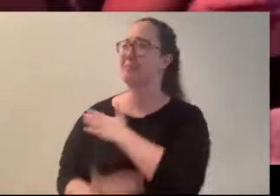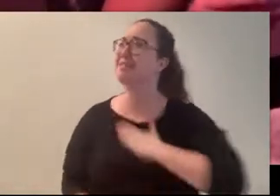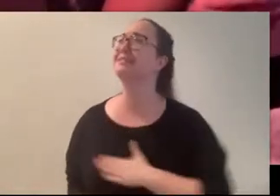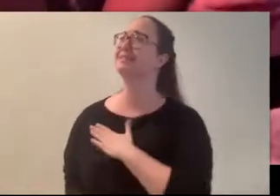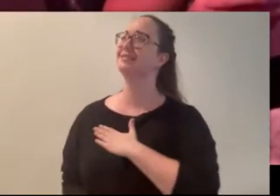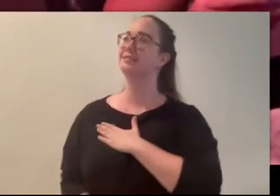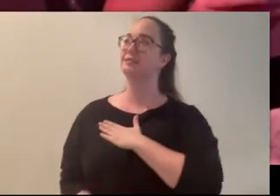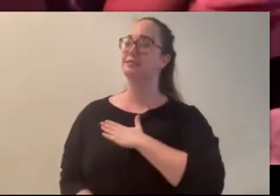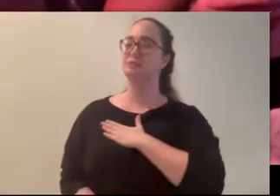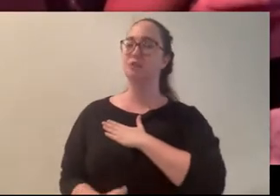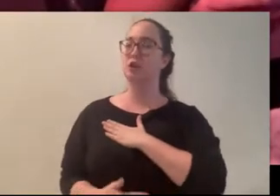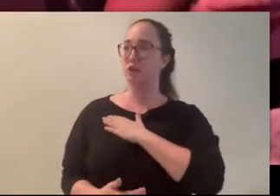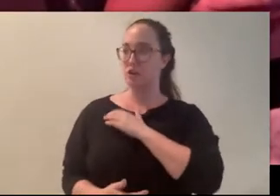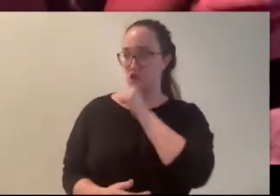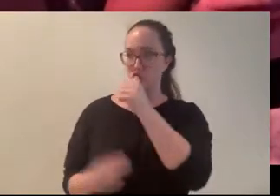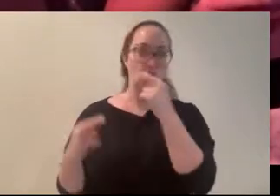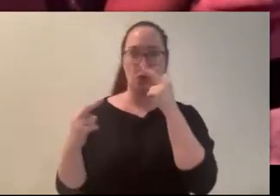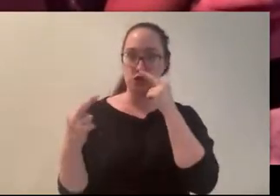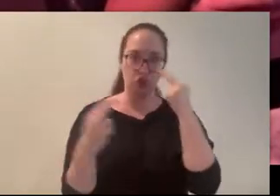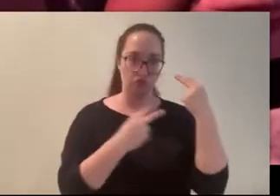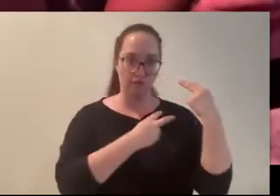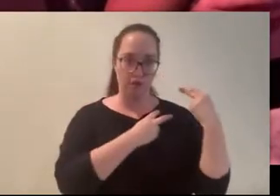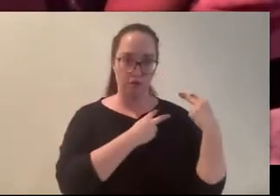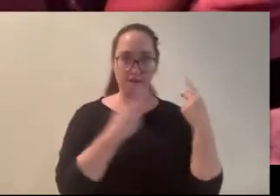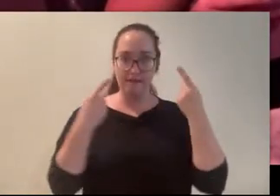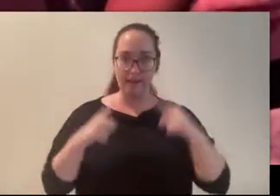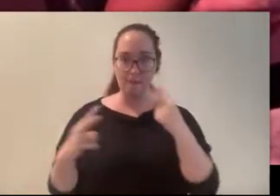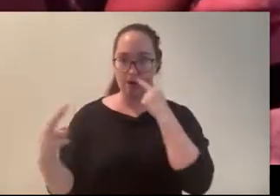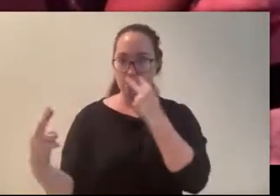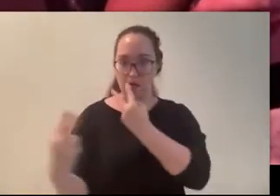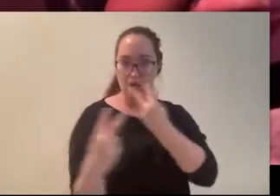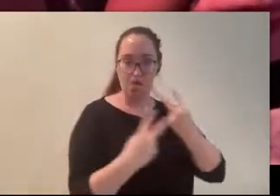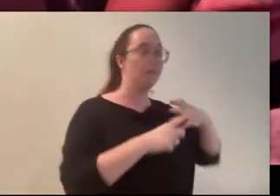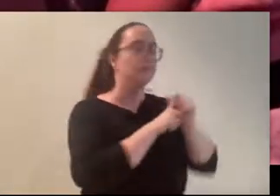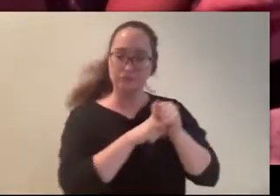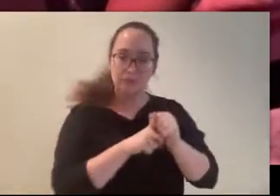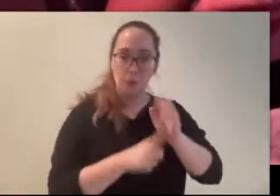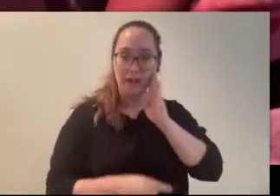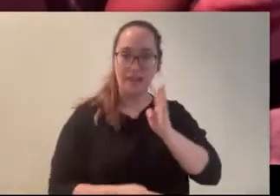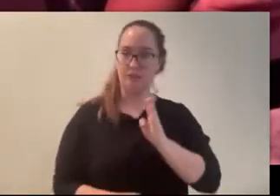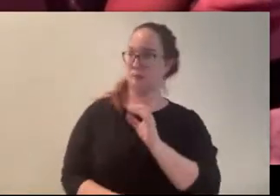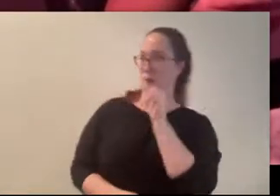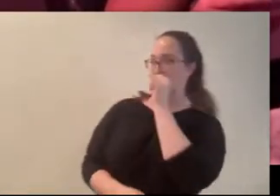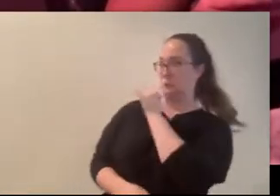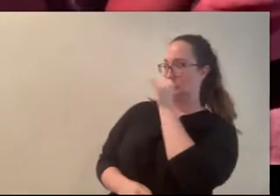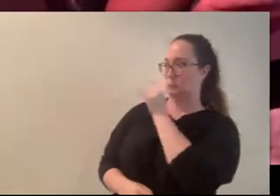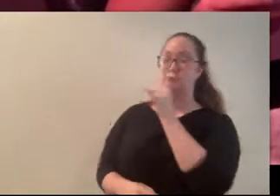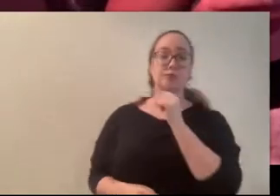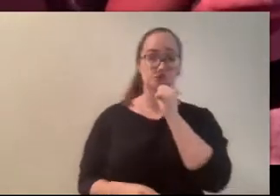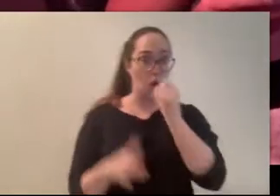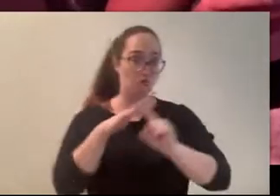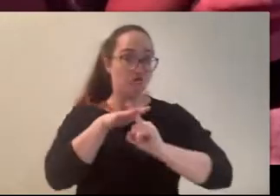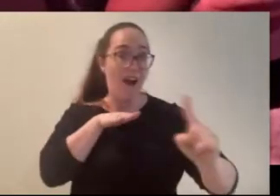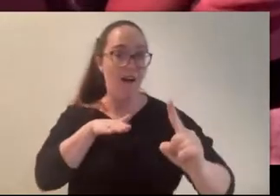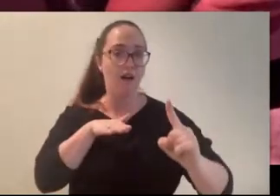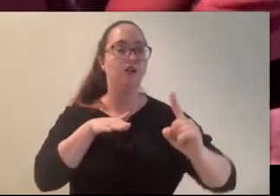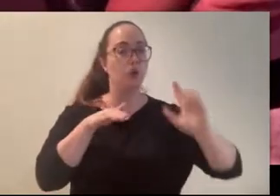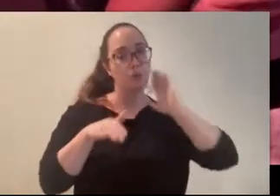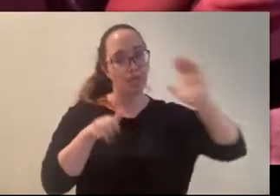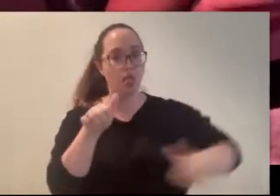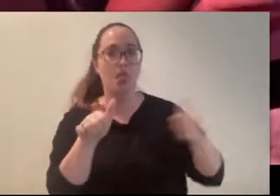Don’t turn around. That’s when she gets you. Don’t run. She still gets you, but this time,